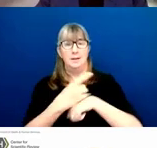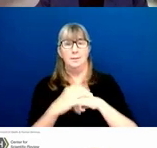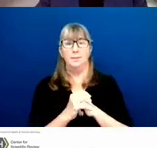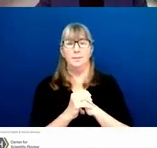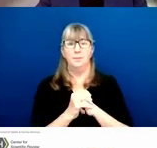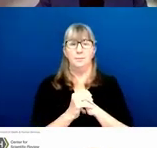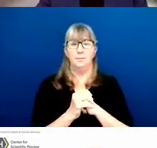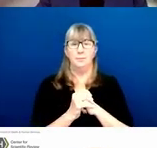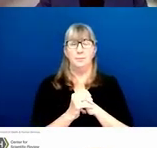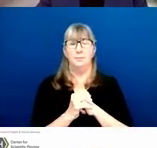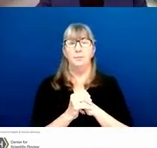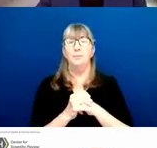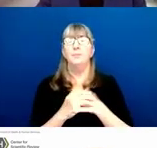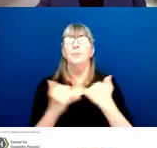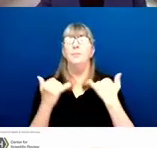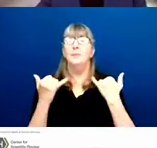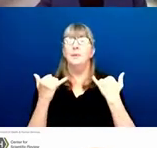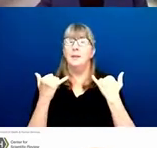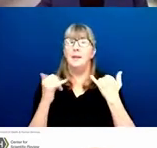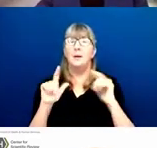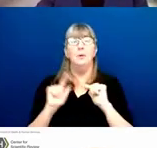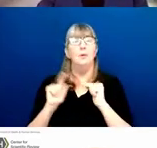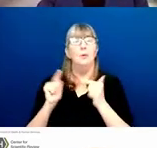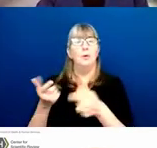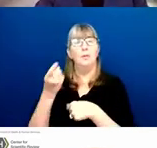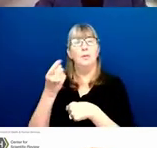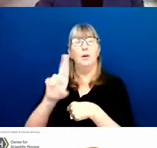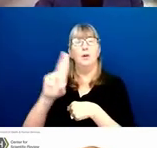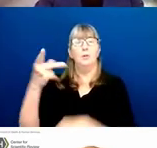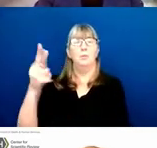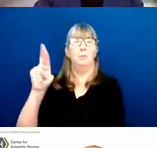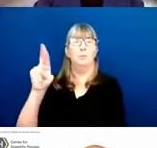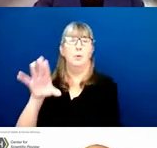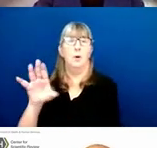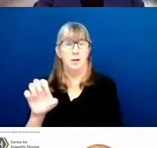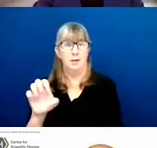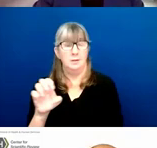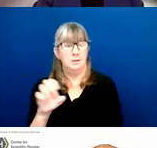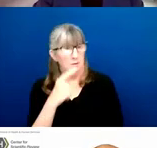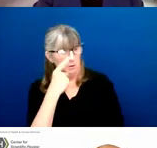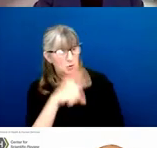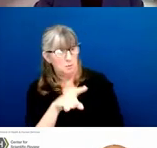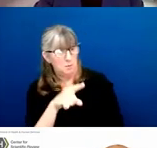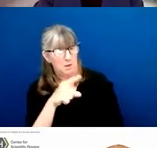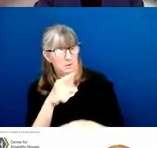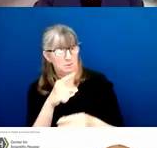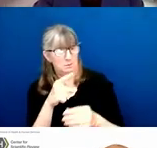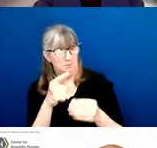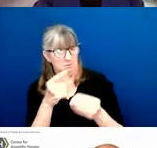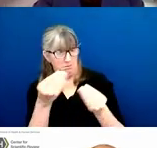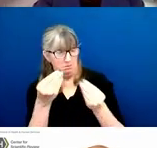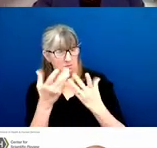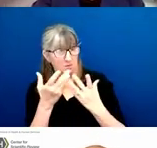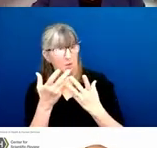So with that, I'm going to turn it over to Dr. Price, and Dr. Price, can you confirm that you see my slides again? Duane Price: I do, Michelle.